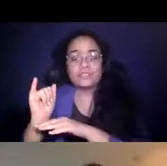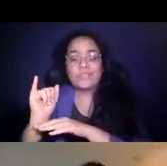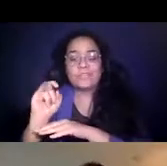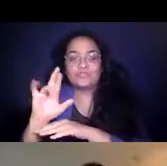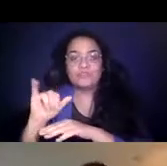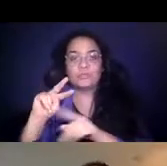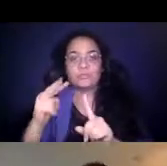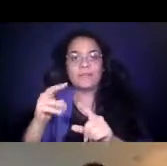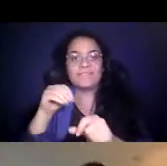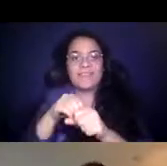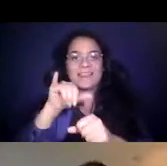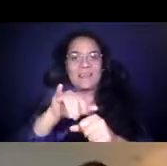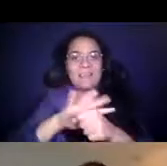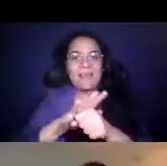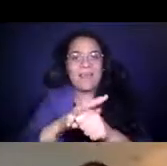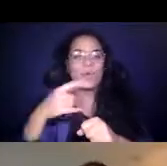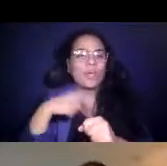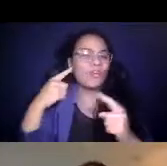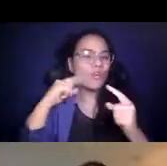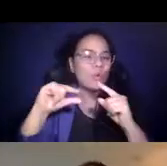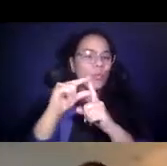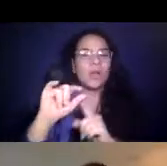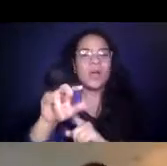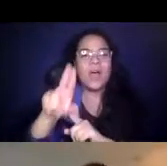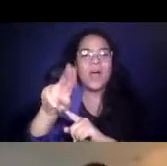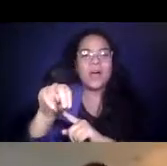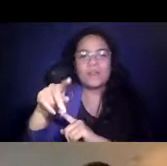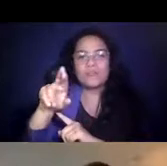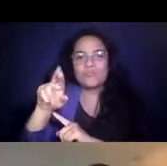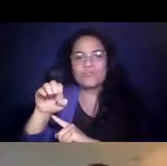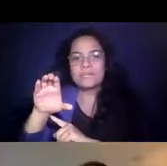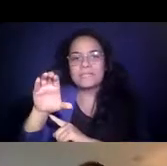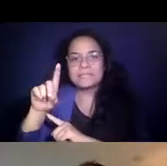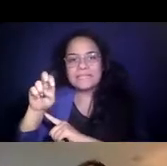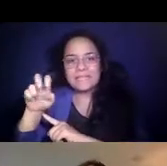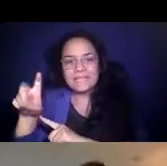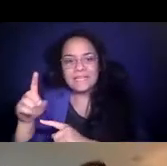heard this word "unprecedented" used to over and over again, and the entrance into these